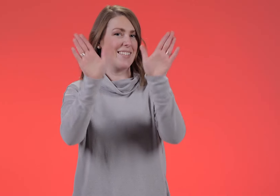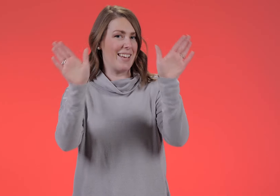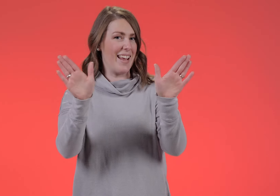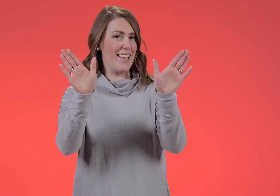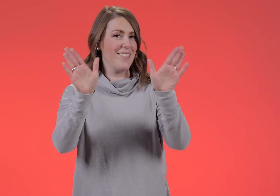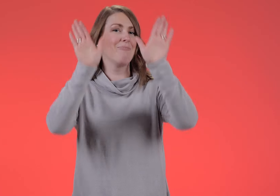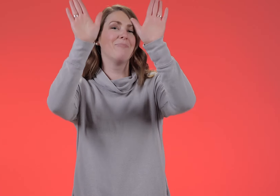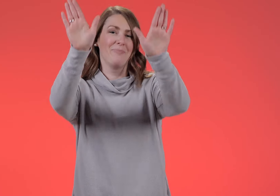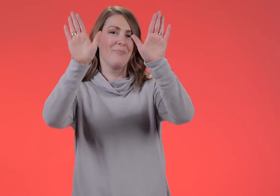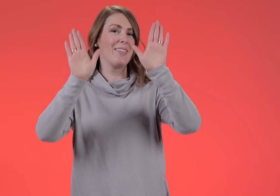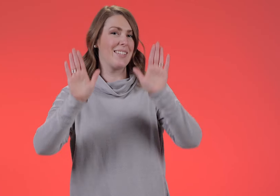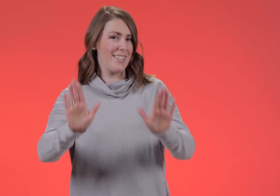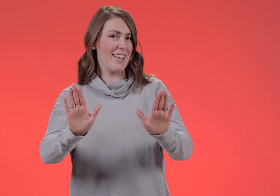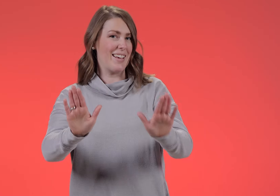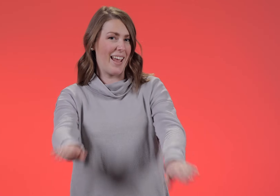SUNDAY SUNDAY